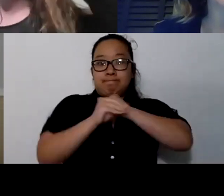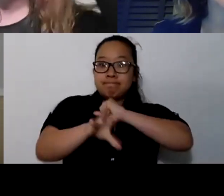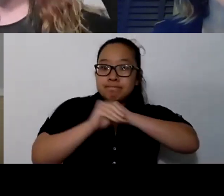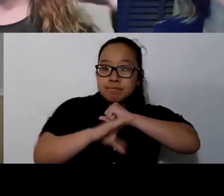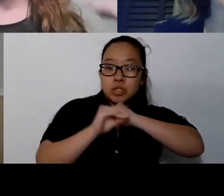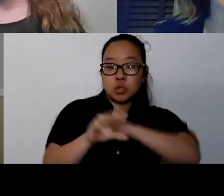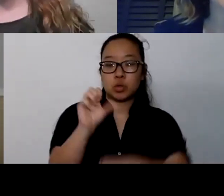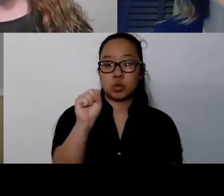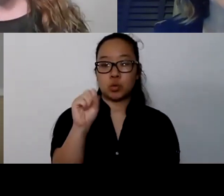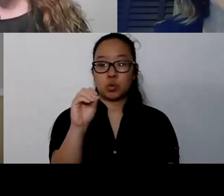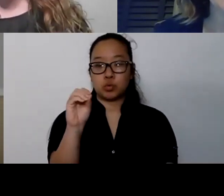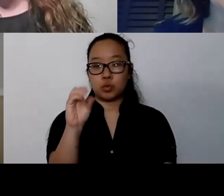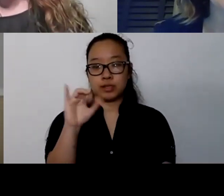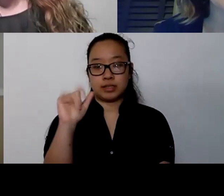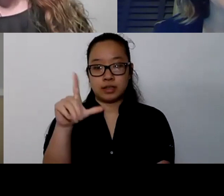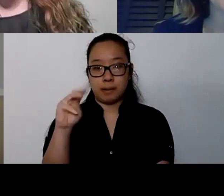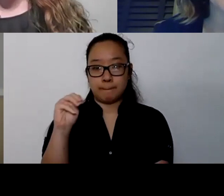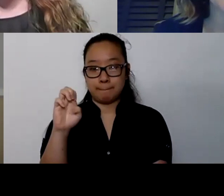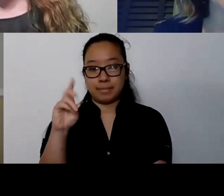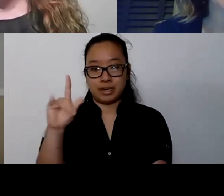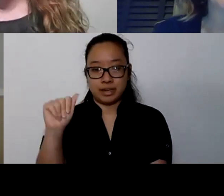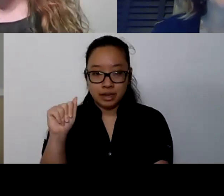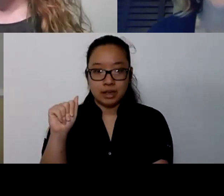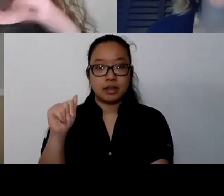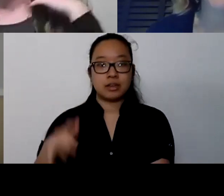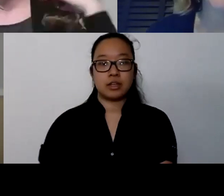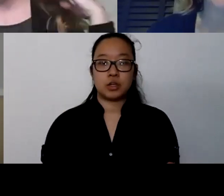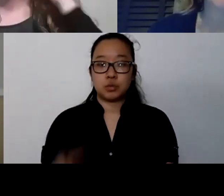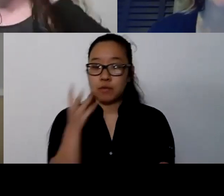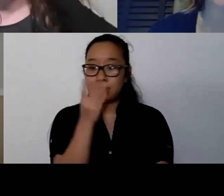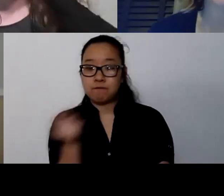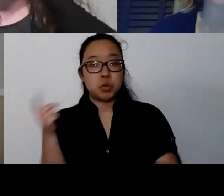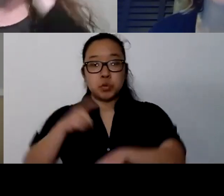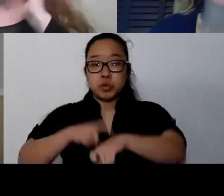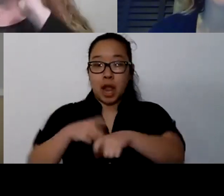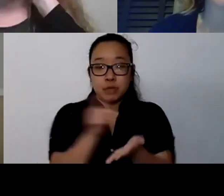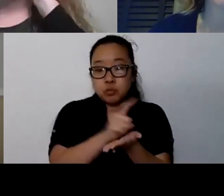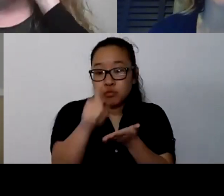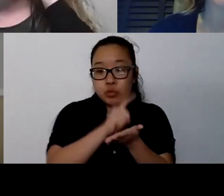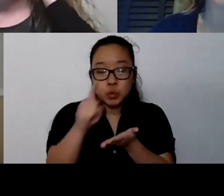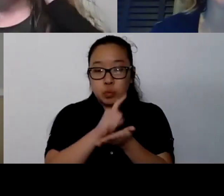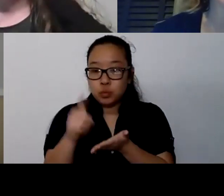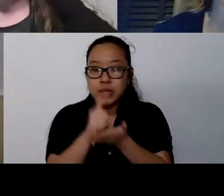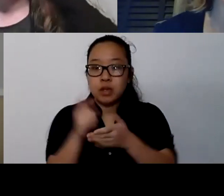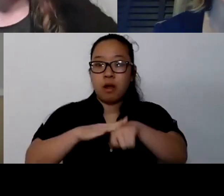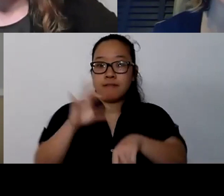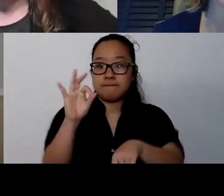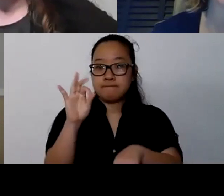more often than not we're putting little blurbs a couple of times a week on Facebook to remind people to do some of these things.